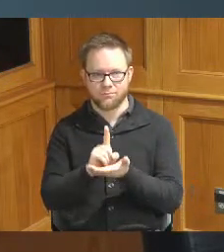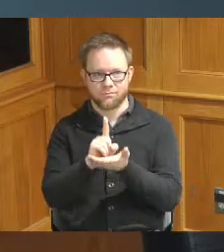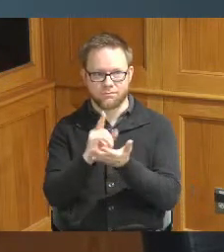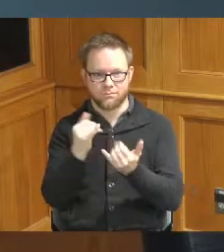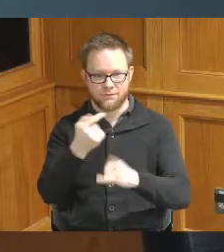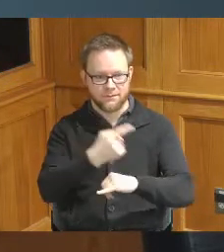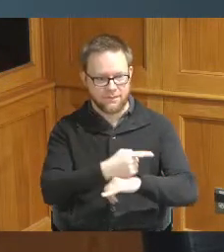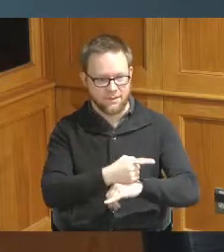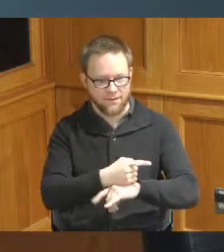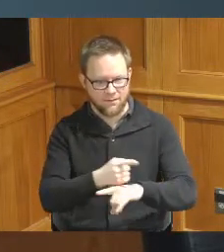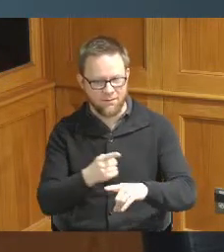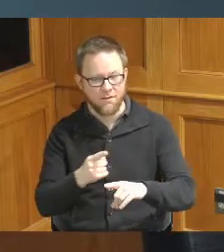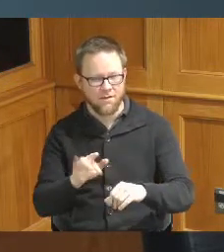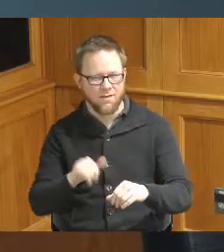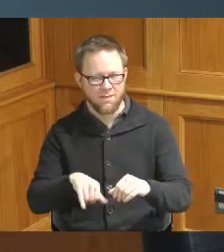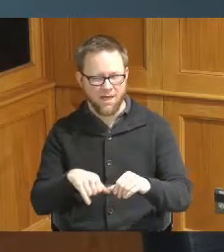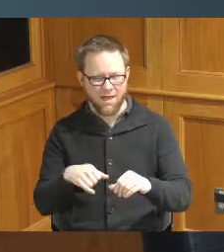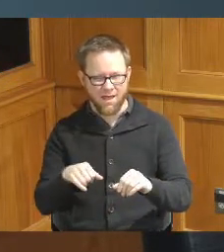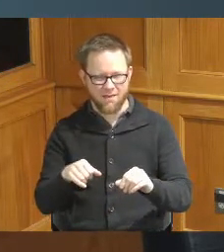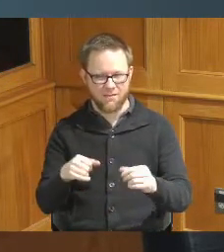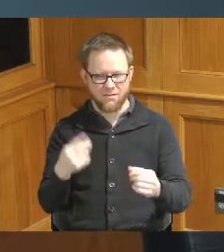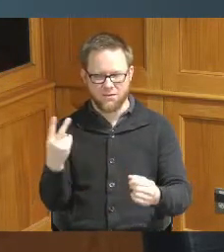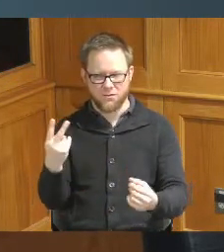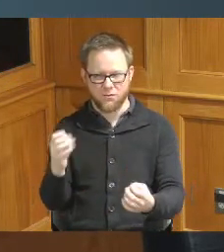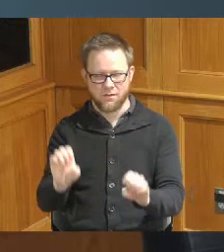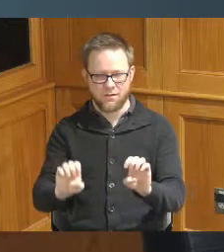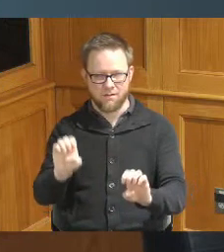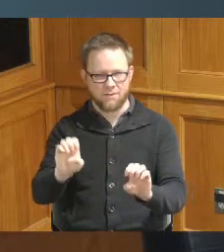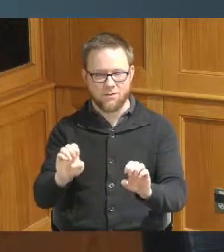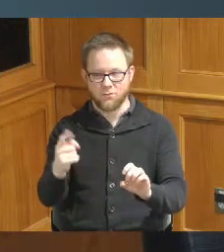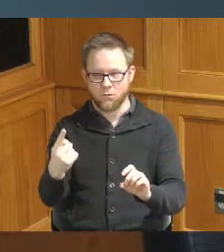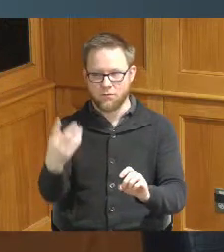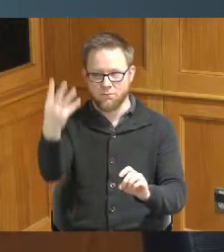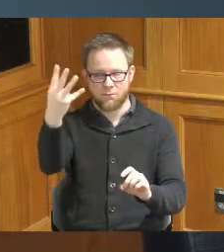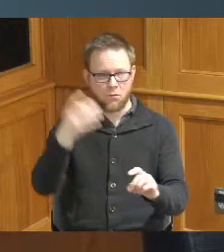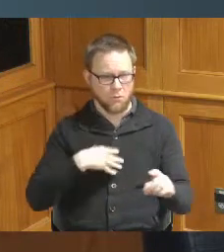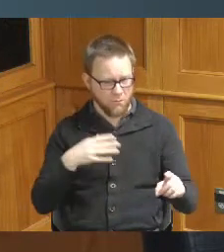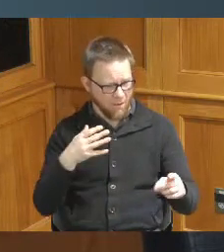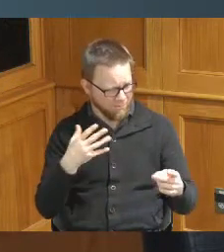up to the fourth floor I need to know what's going on from the 5th through the sixth and all that